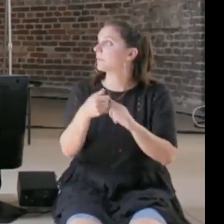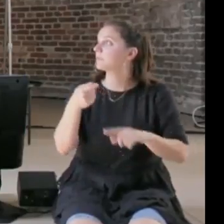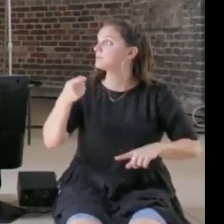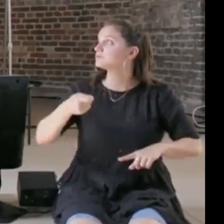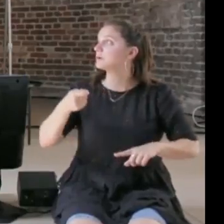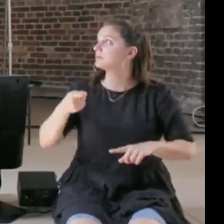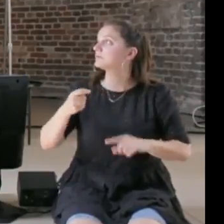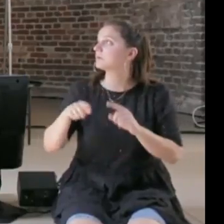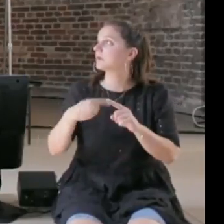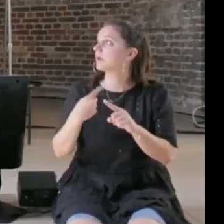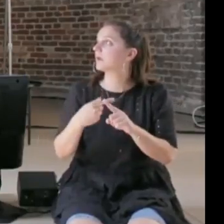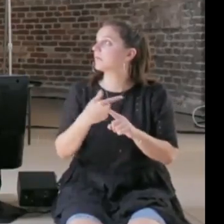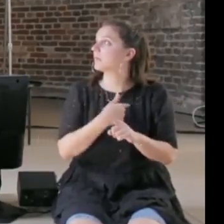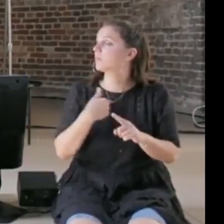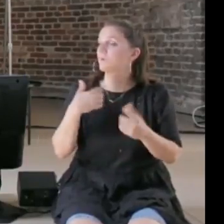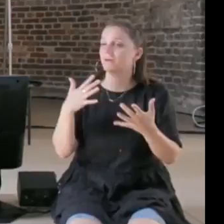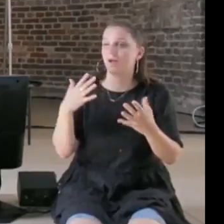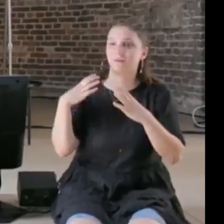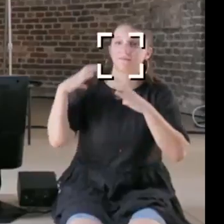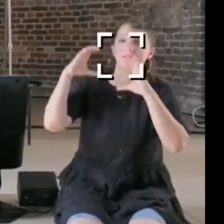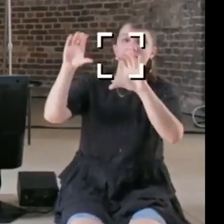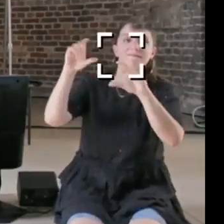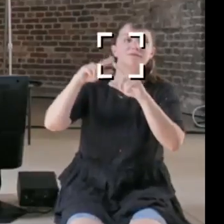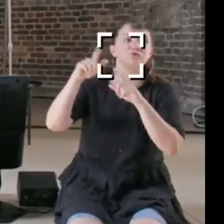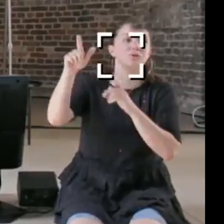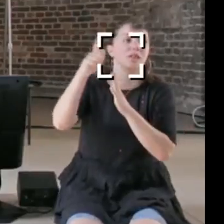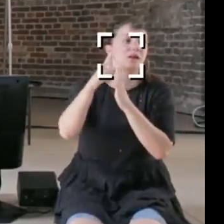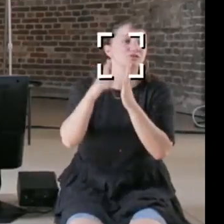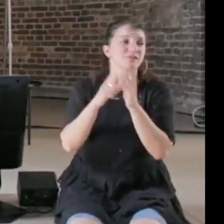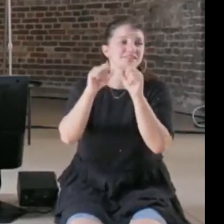then we kind of leave it to the legislative system to solve for us, so we do a big massive